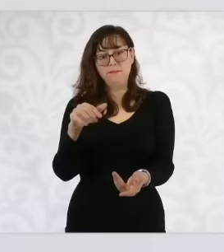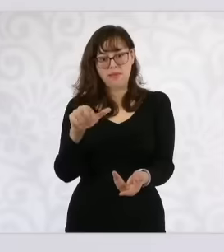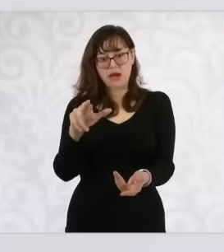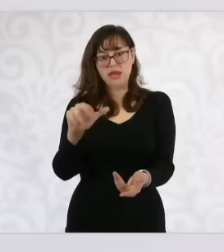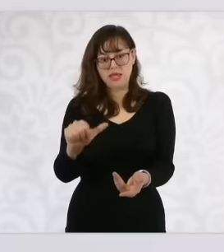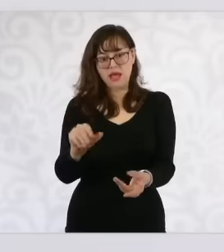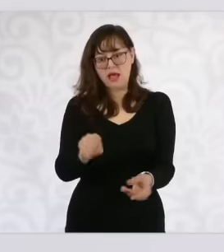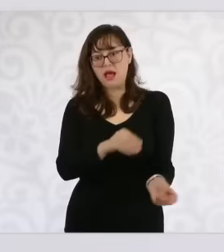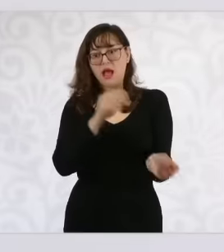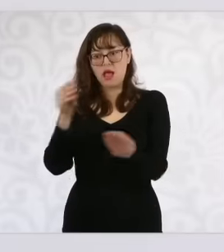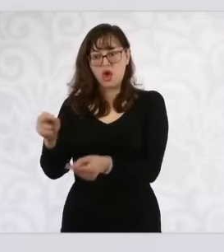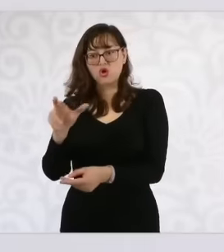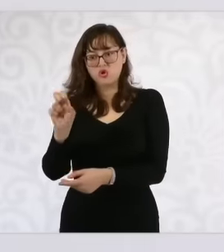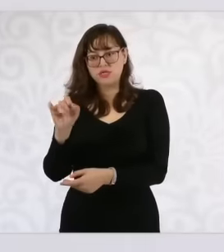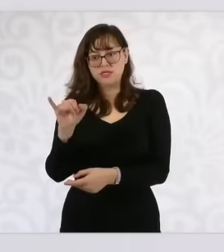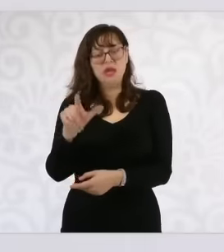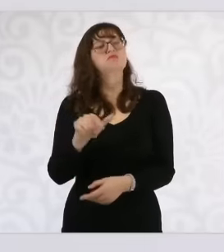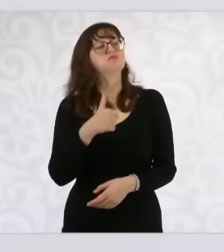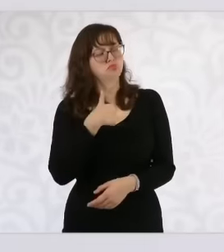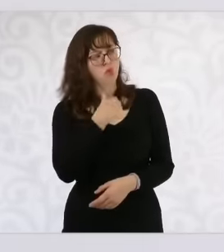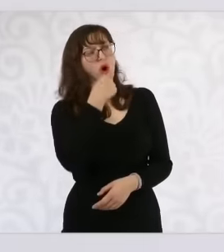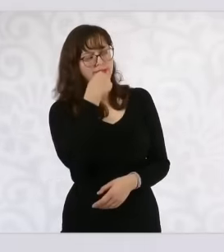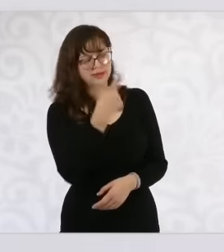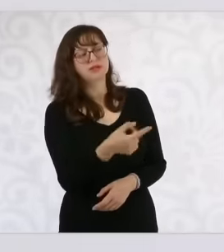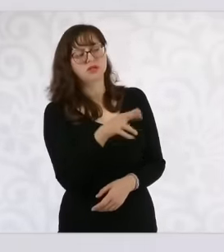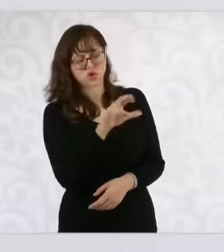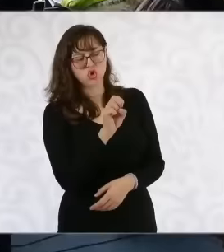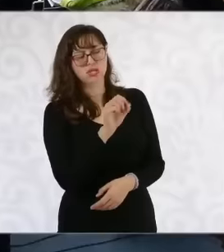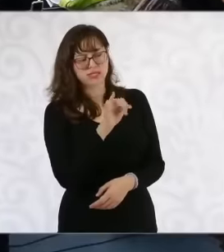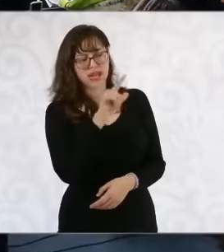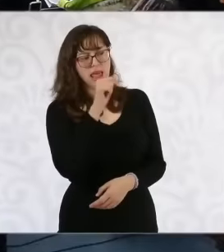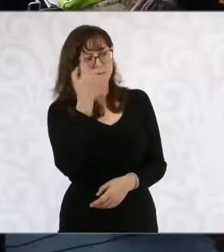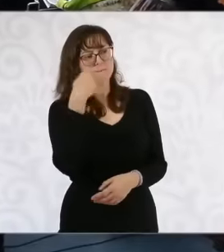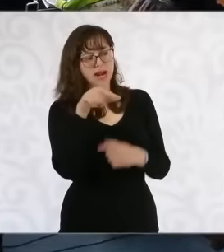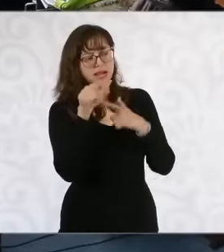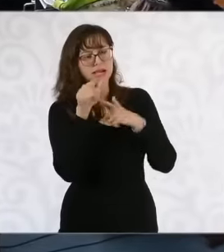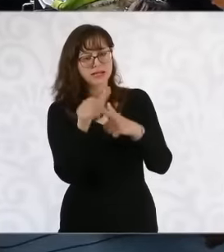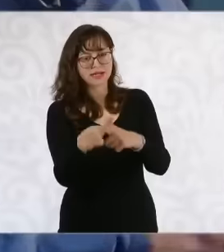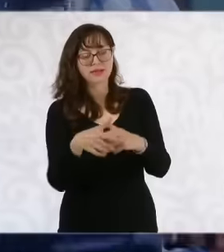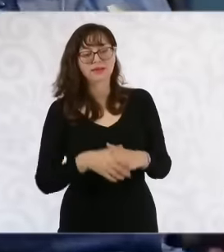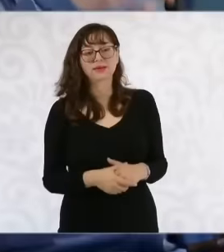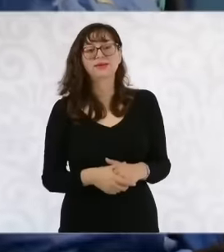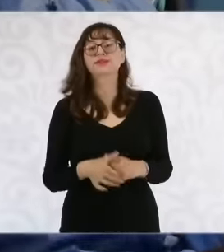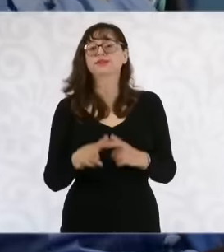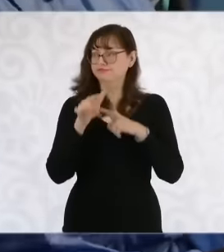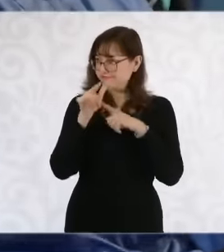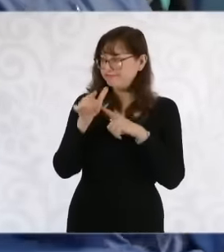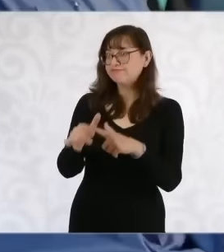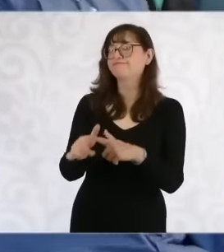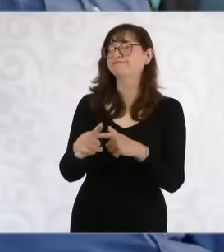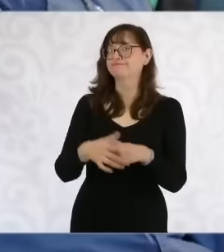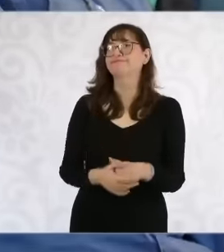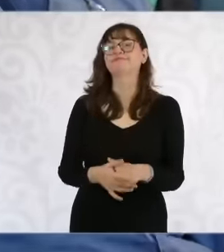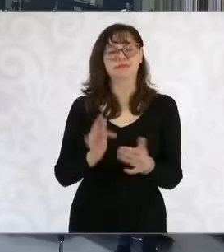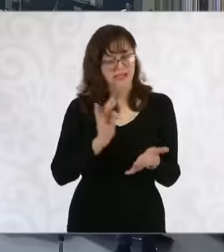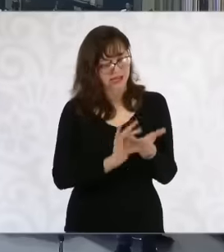Yela to follow up. Well, we continue. Thank you for your presence. Thank you very much. thank you